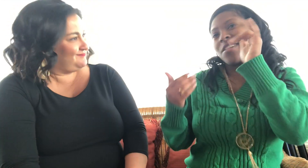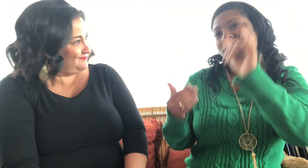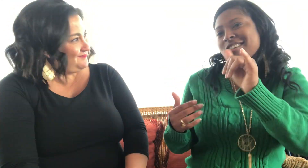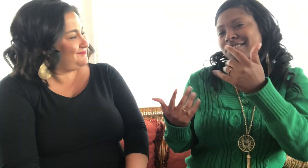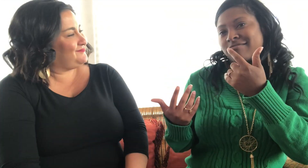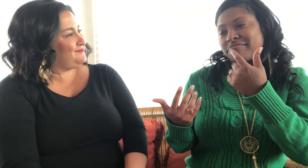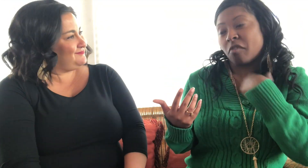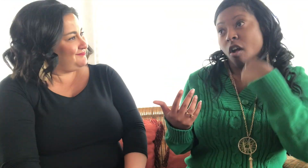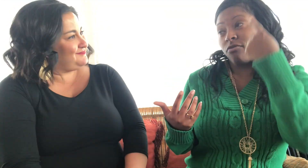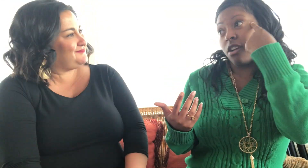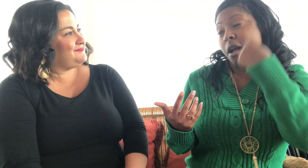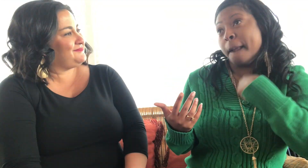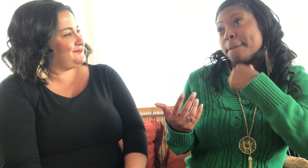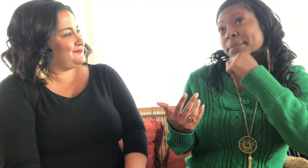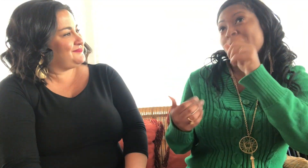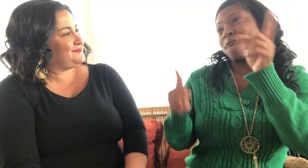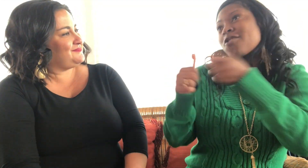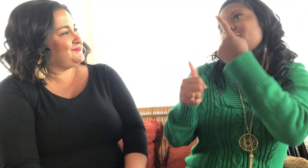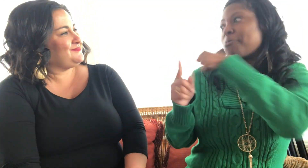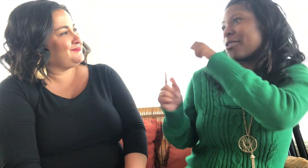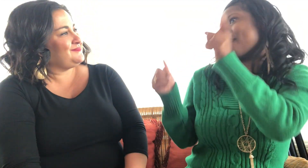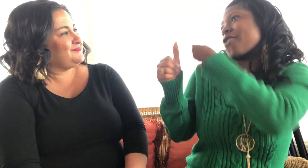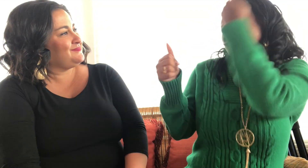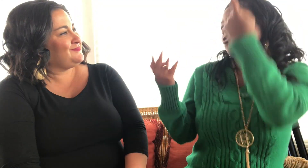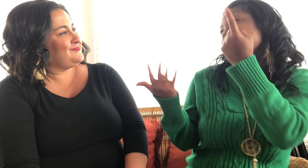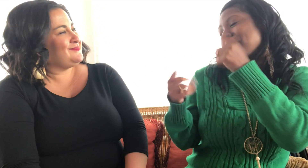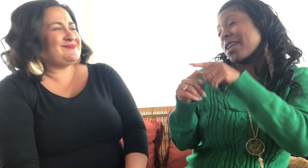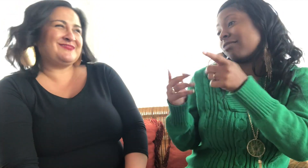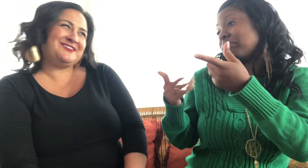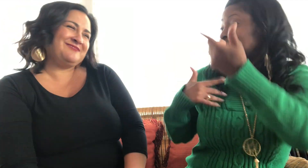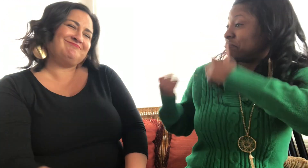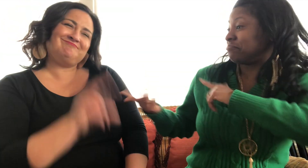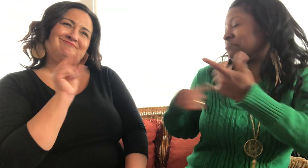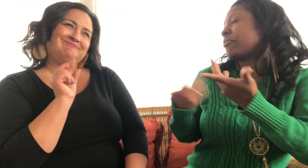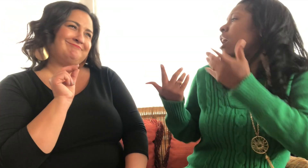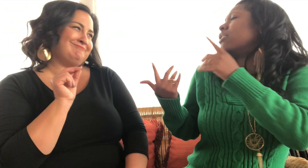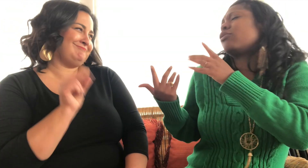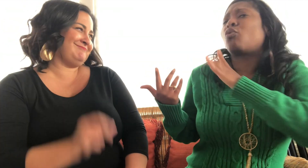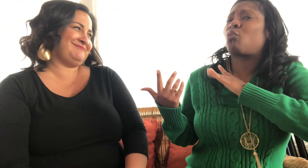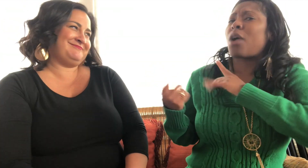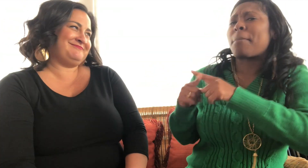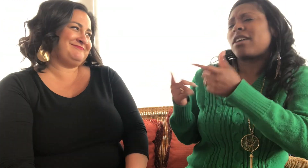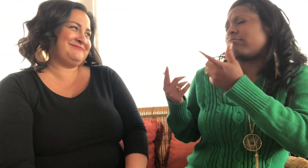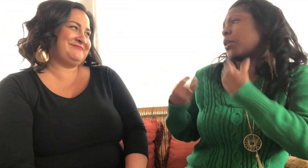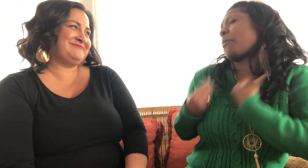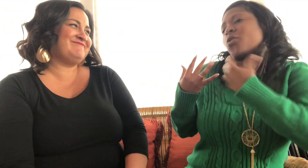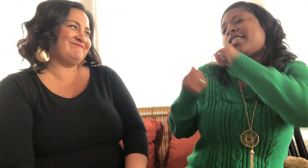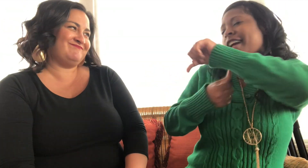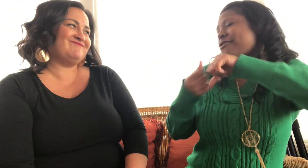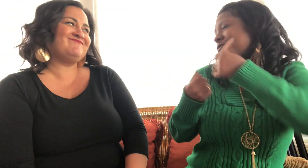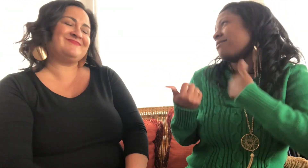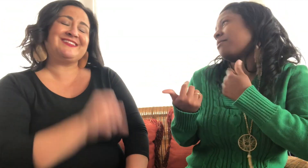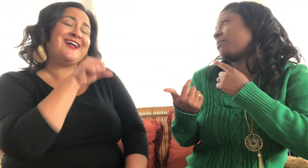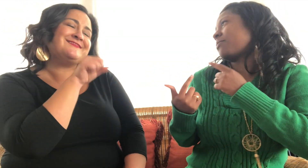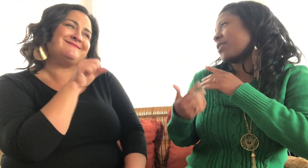Wow, I didn't expect that. I thought I wasn't the first- she's the first- No. We go back and forth- Oh, it's cool, but we inspired each other.